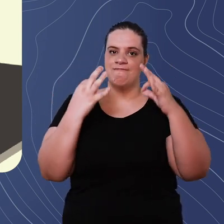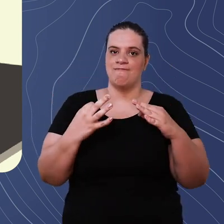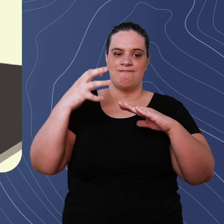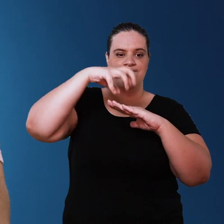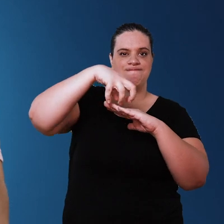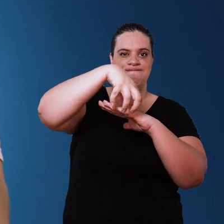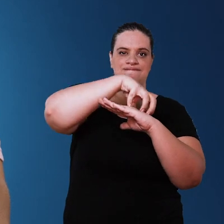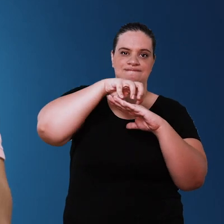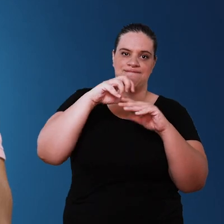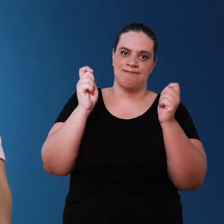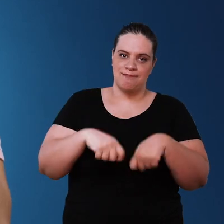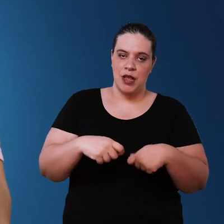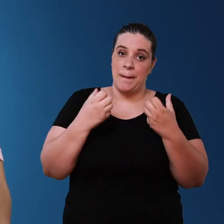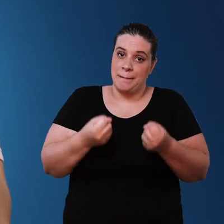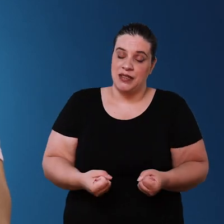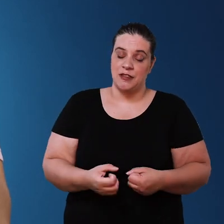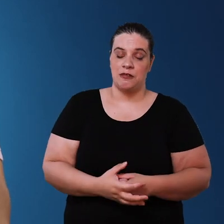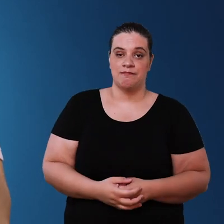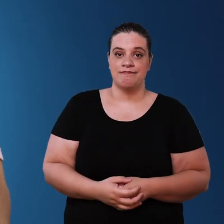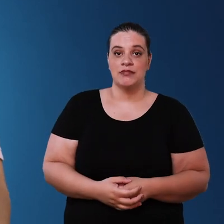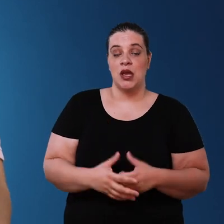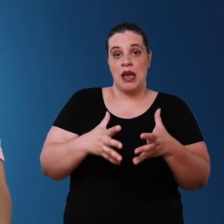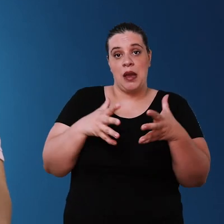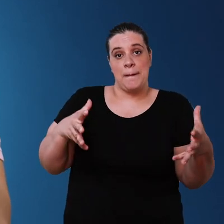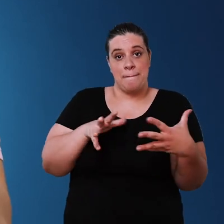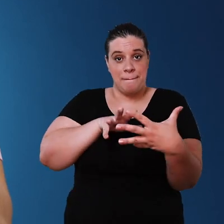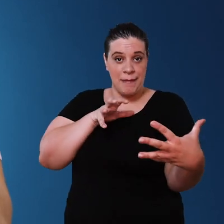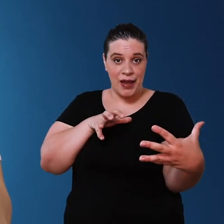set Although it takes up the most space This is a filter that offers